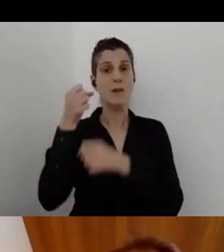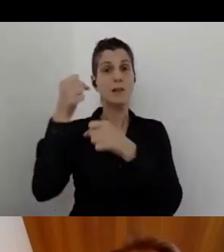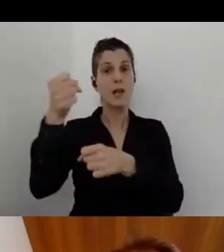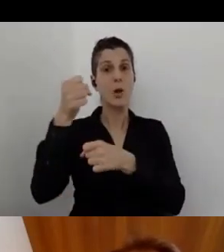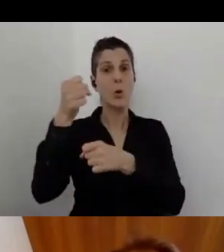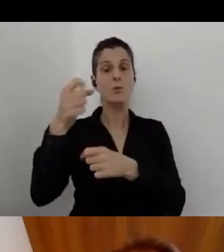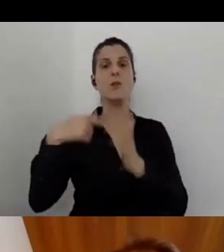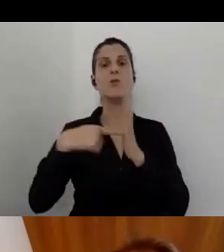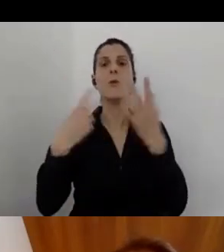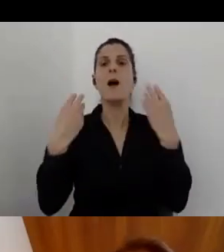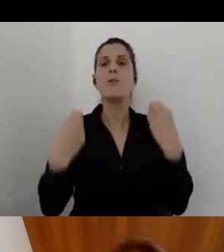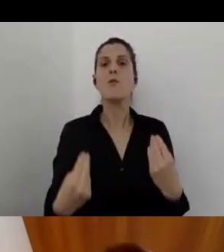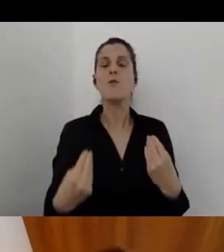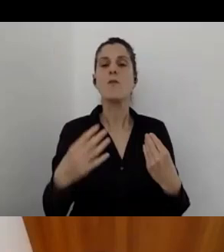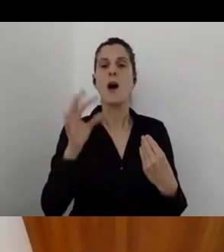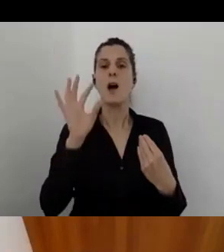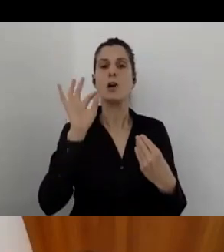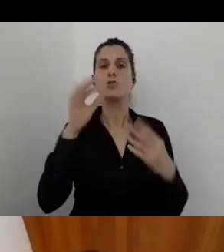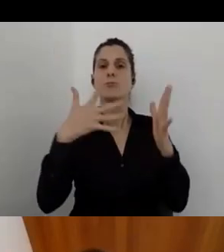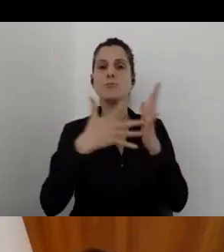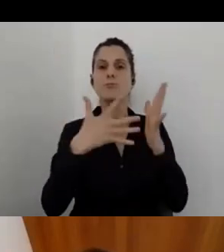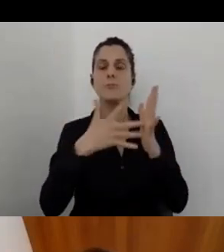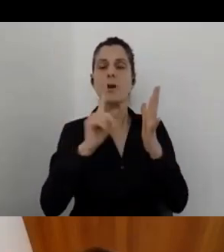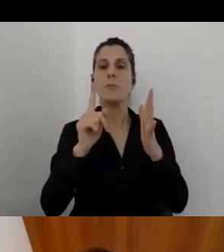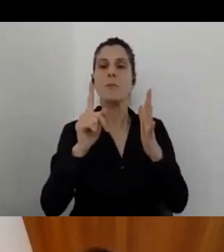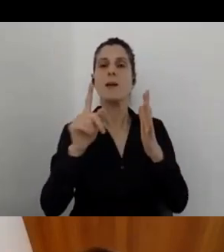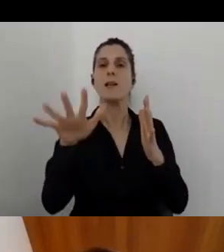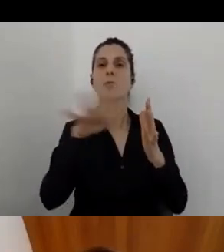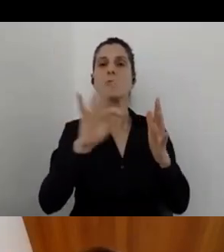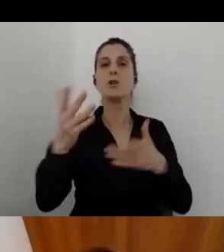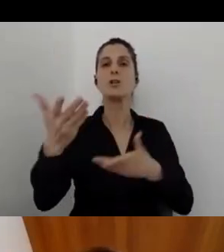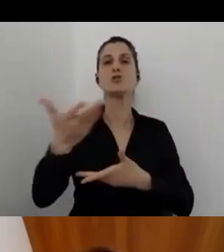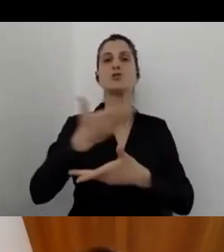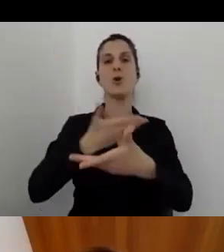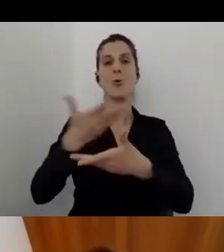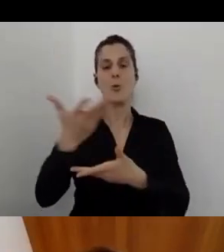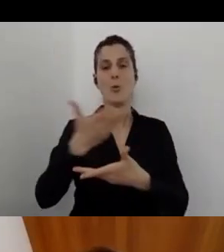access audit in the service providing or in the organizational aspects.